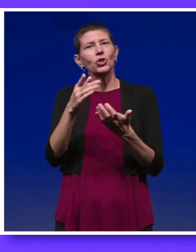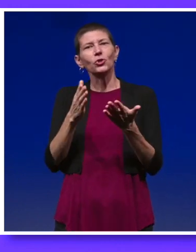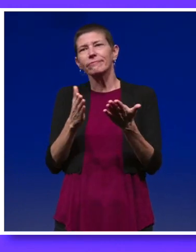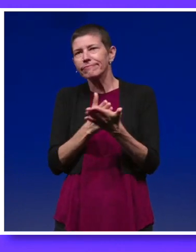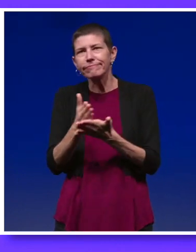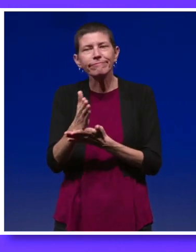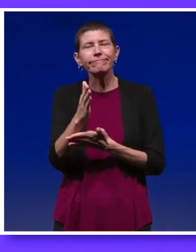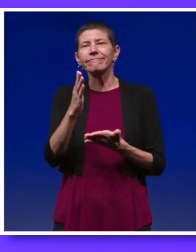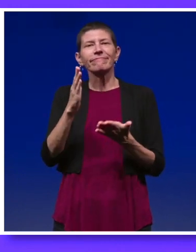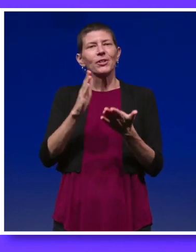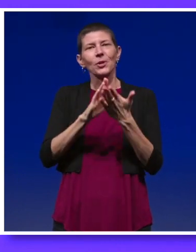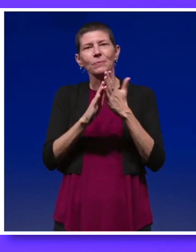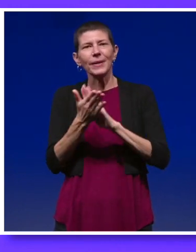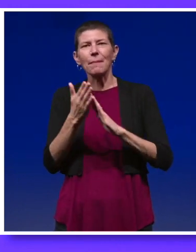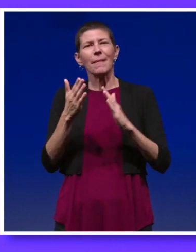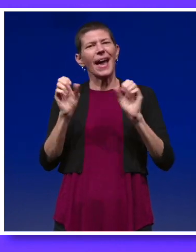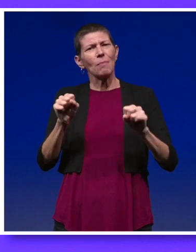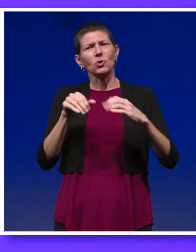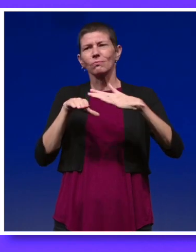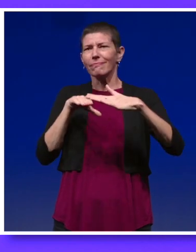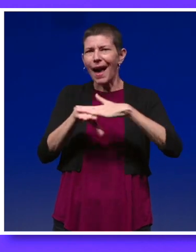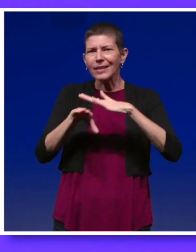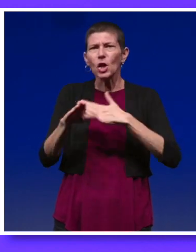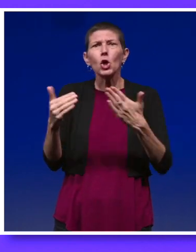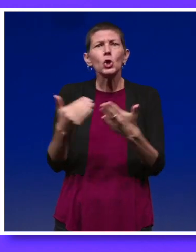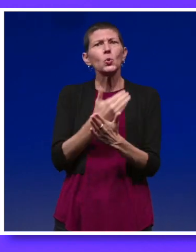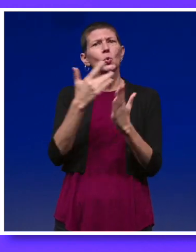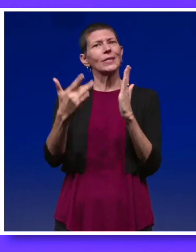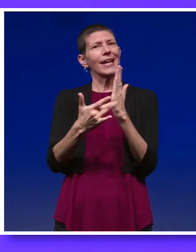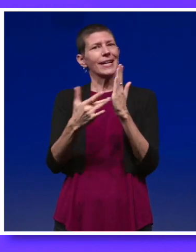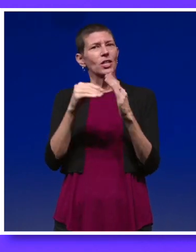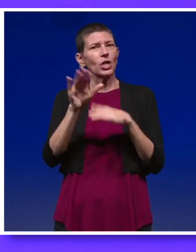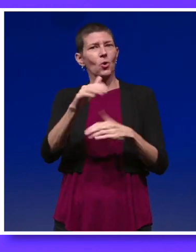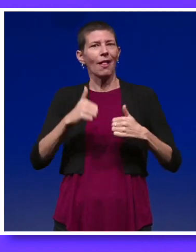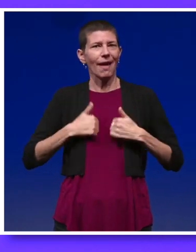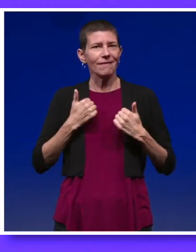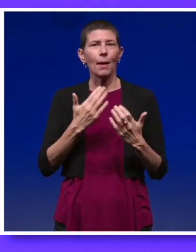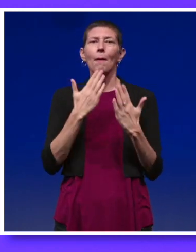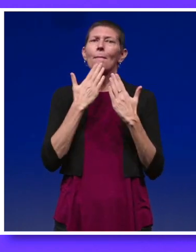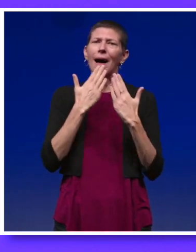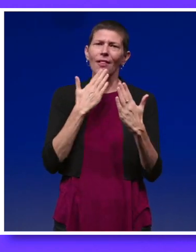to access new technologies in your life. Mahalo, thank you so much.